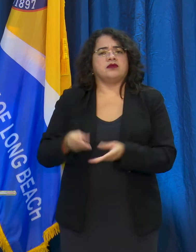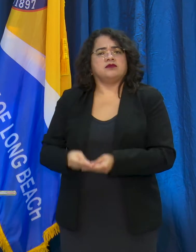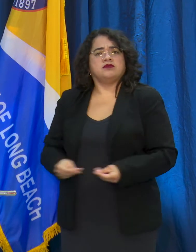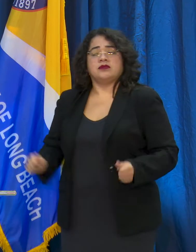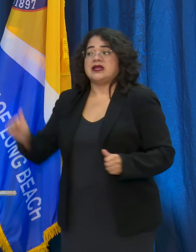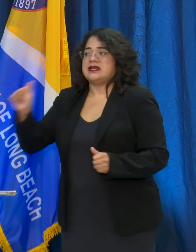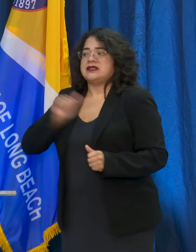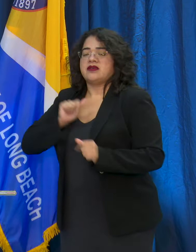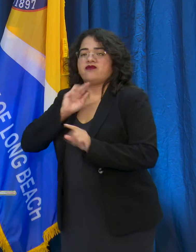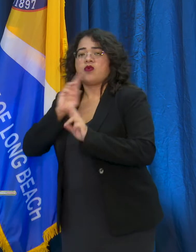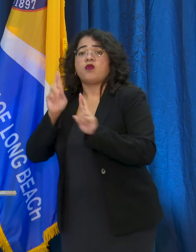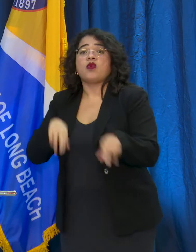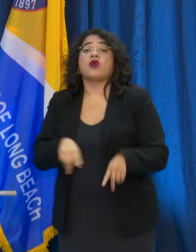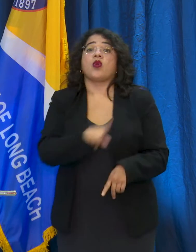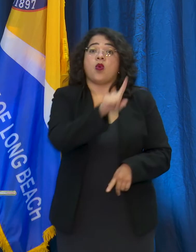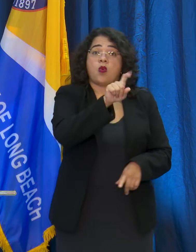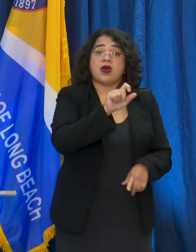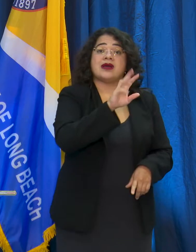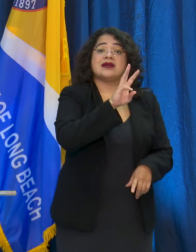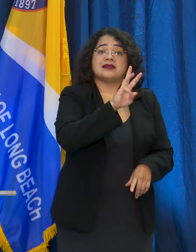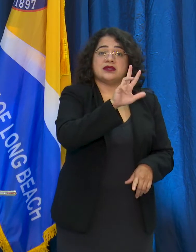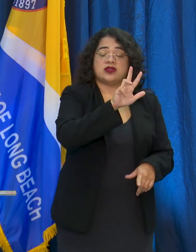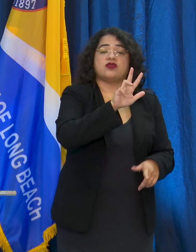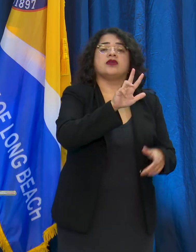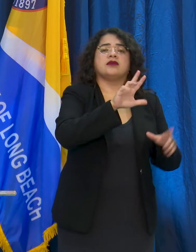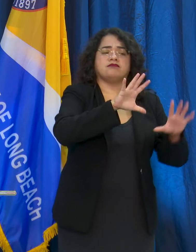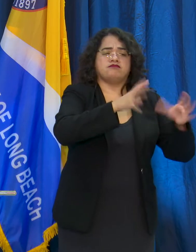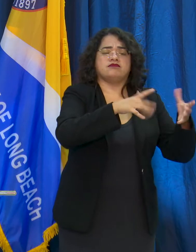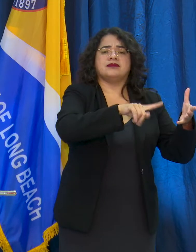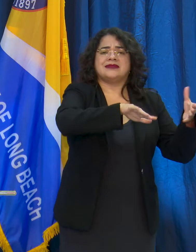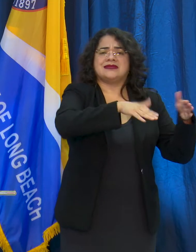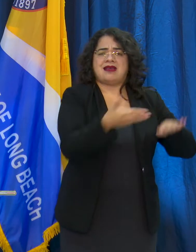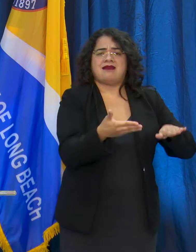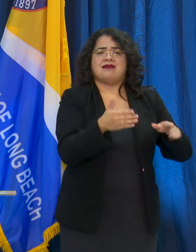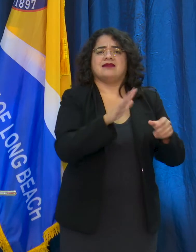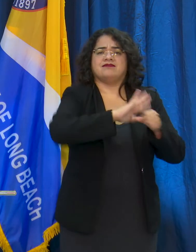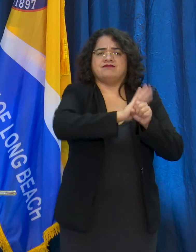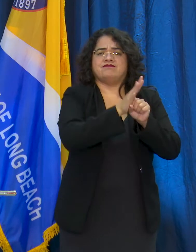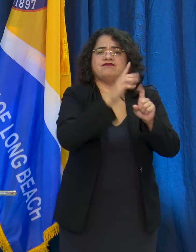have lost 163 people across the City of Long Beach, and 118 of